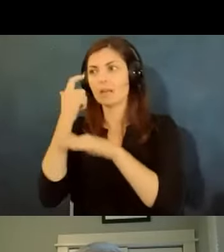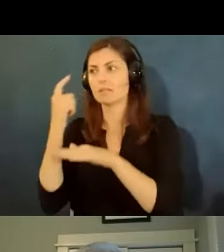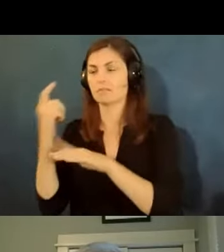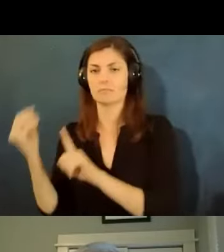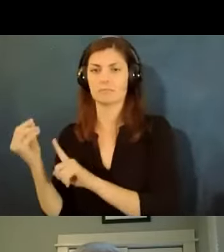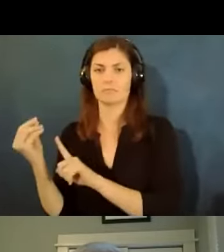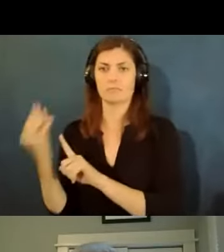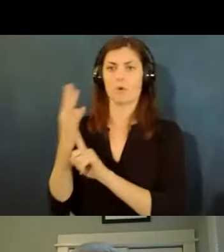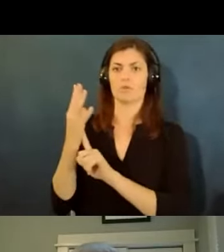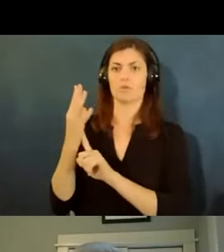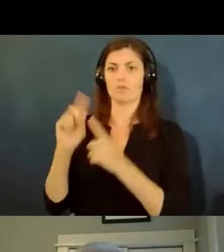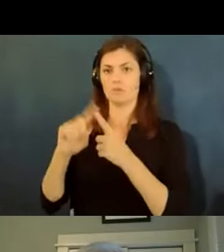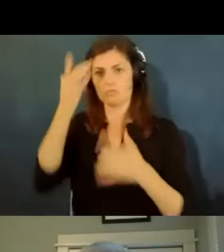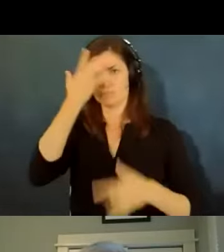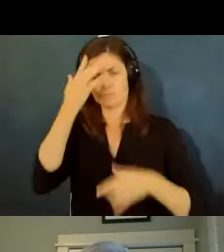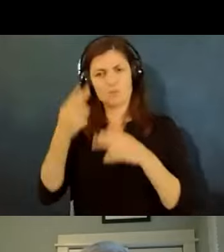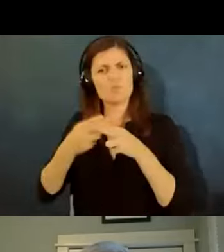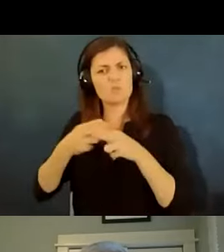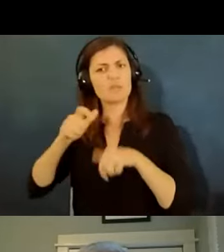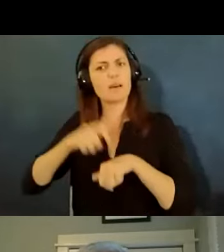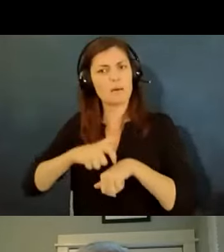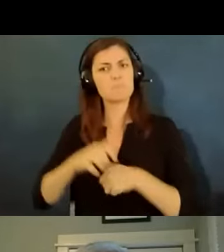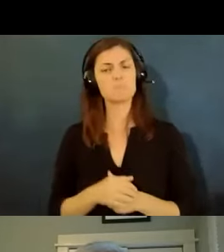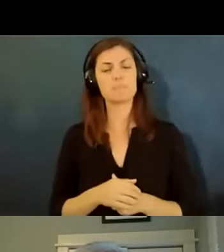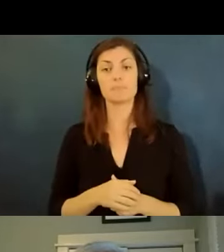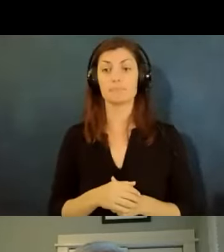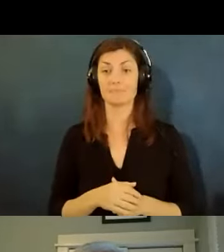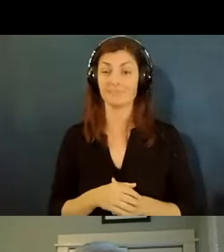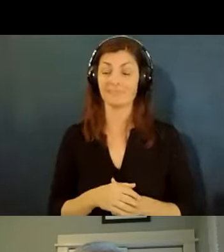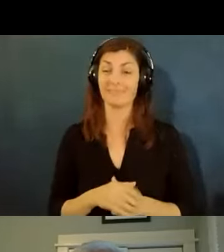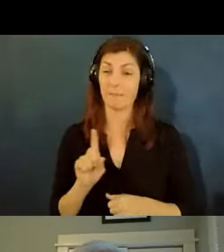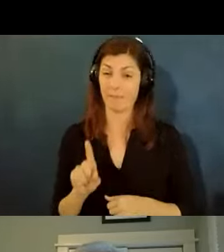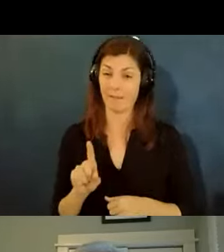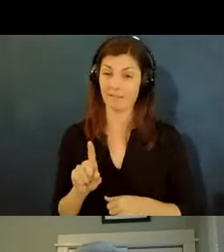and you know we're talking about a short period of time but what if someone says i want to take leave